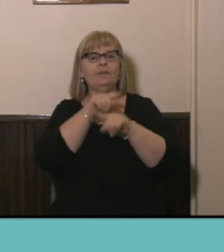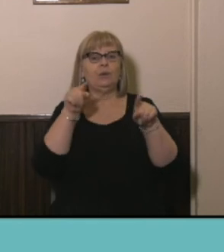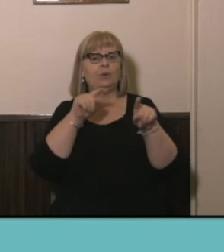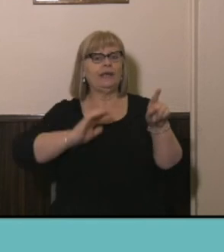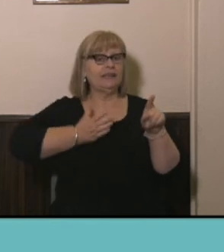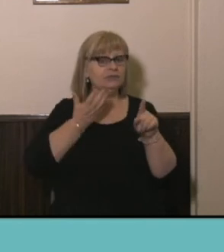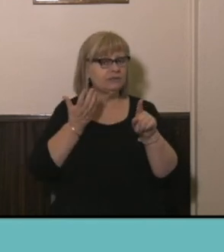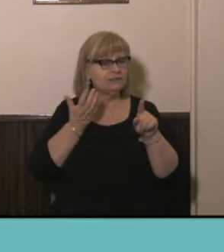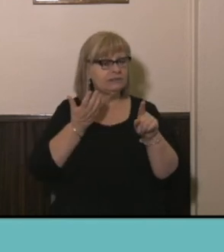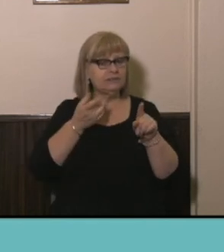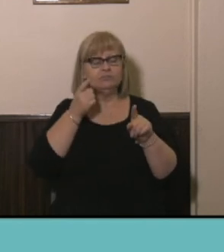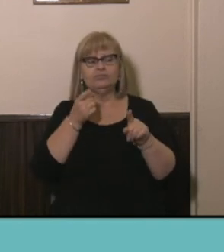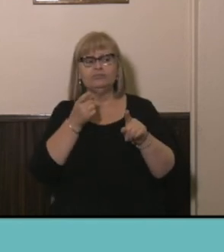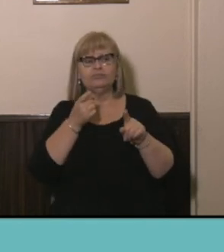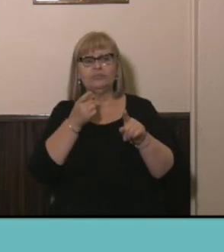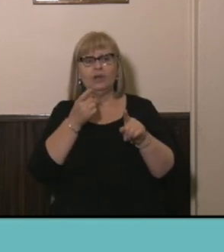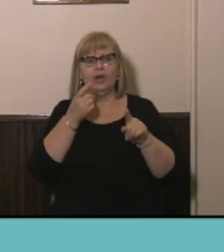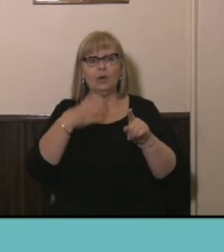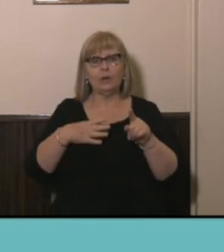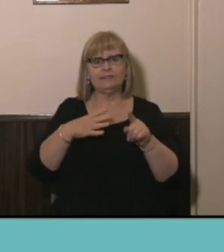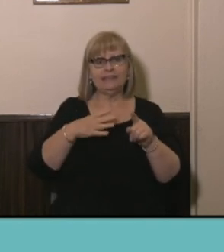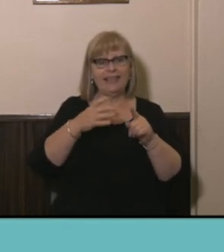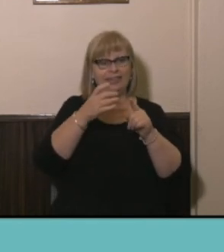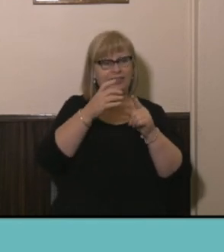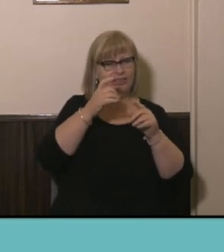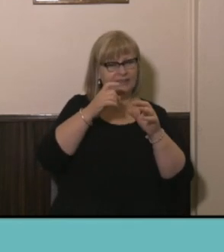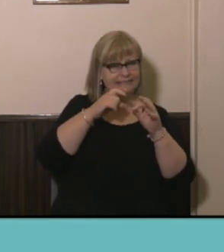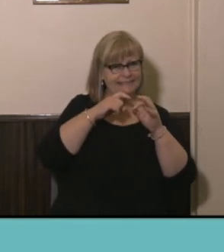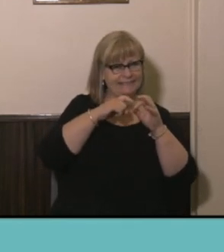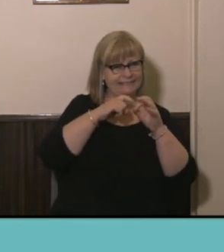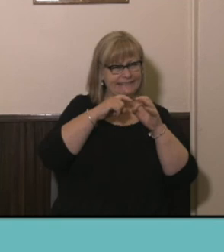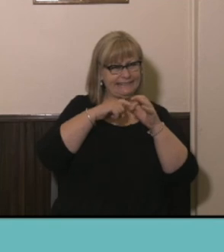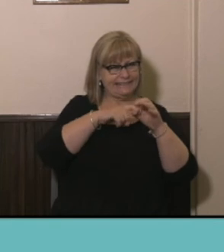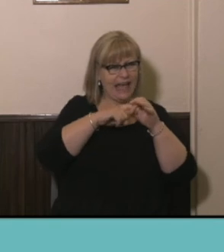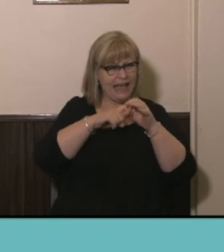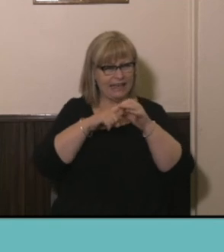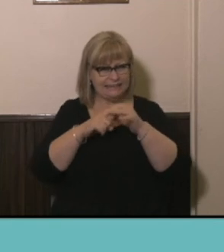in in Census data but don't necessarily want to do your own analysis we have a